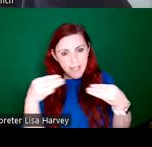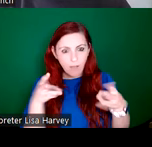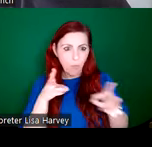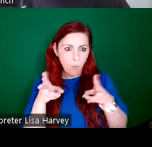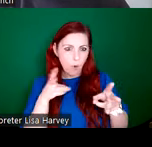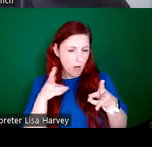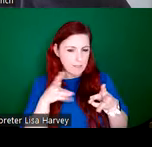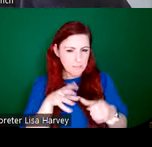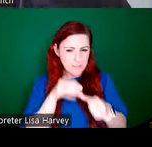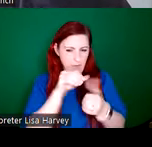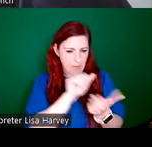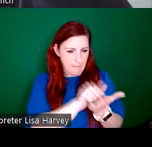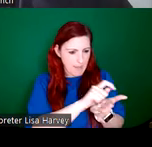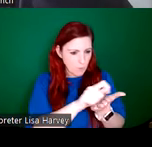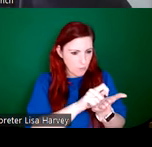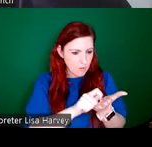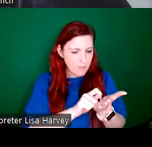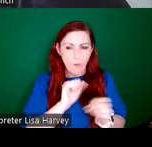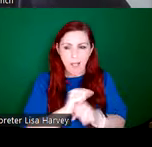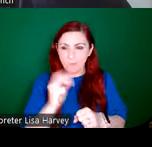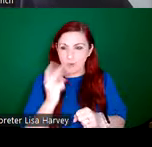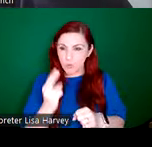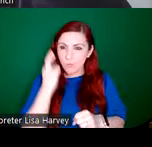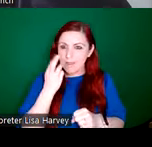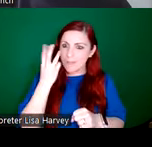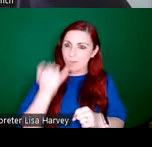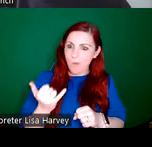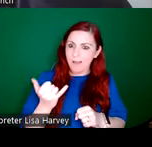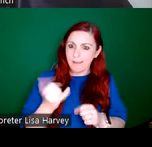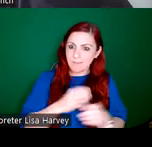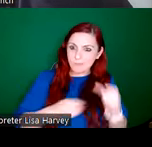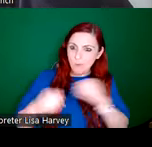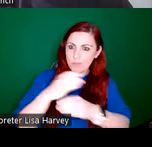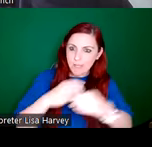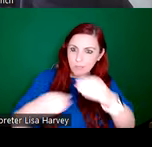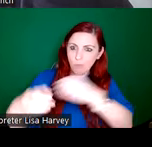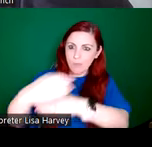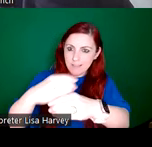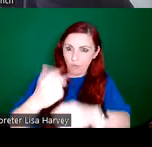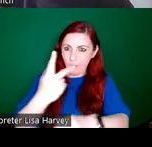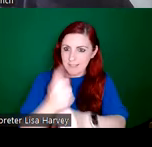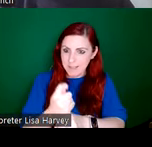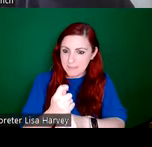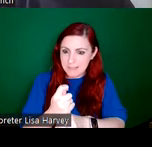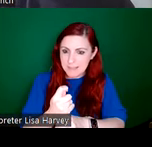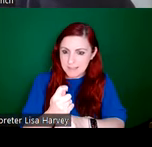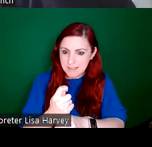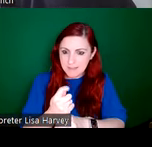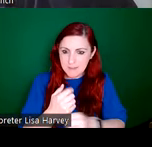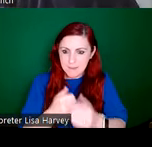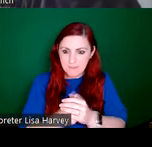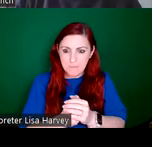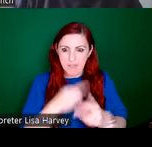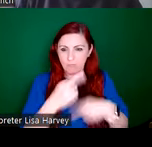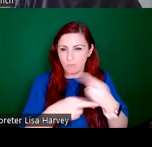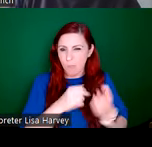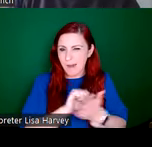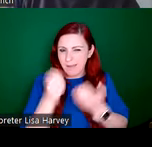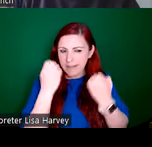there's kind of a dual, a dual benefit to our rotations in room 11 exhibitions.